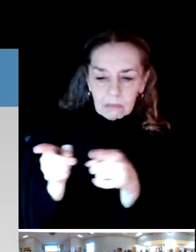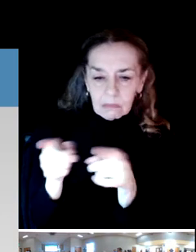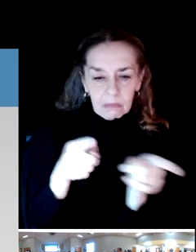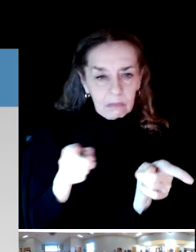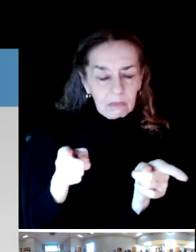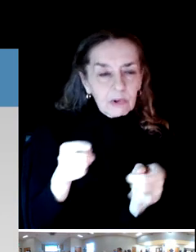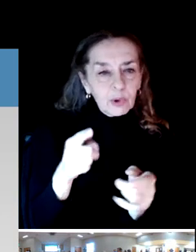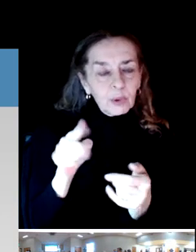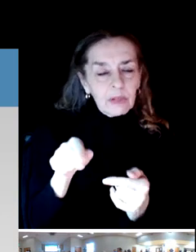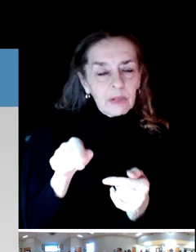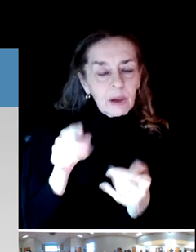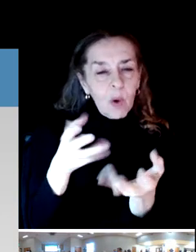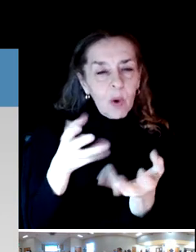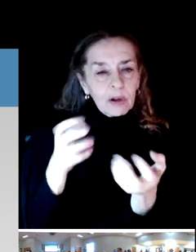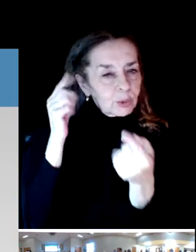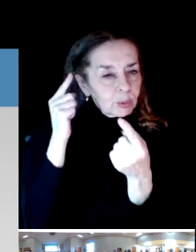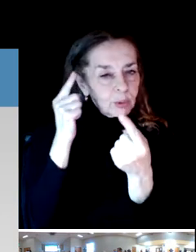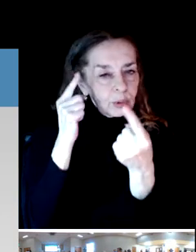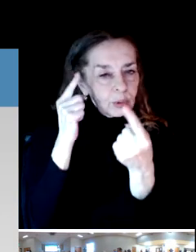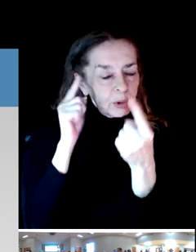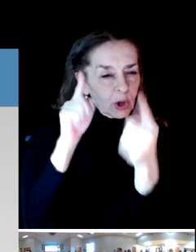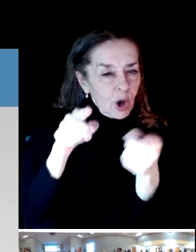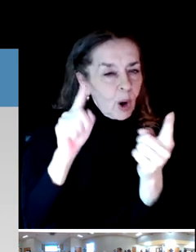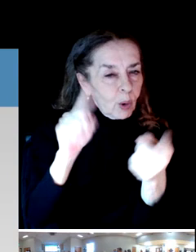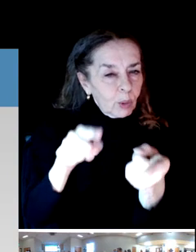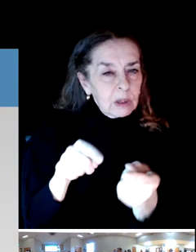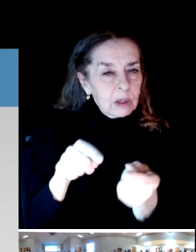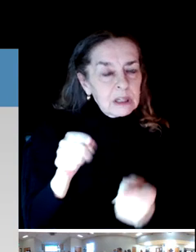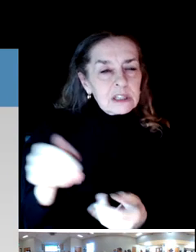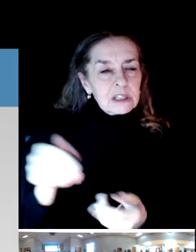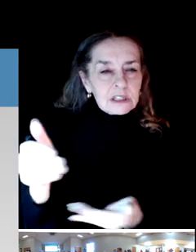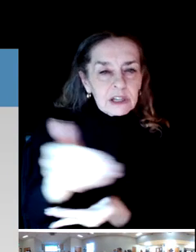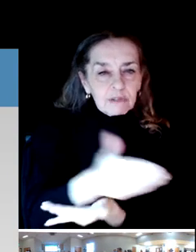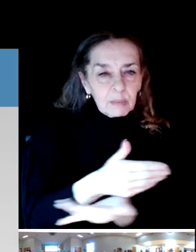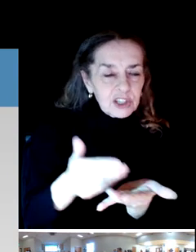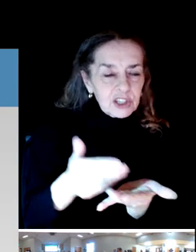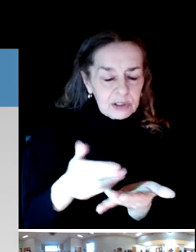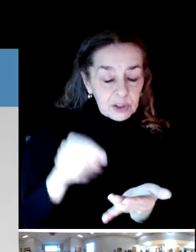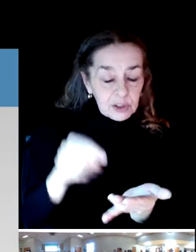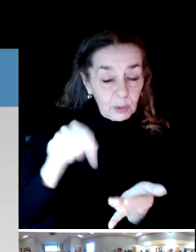So this is what we call our information gathering, and this is who we spoke with this week that